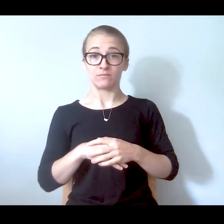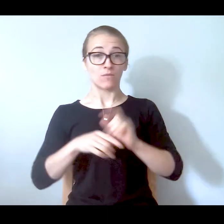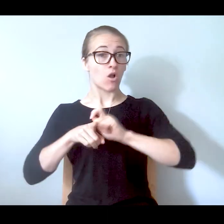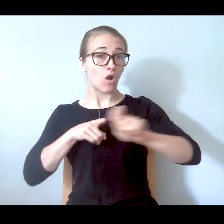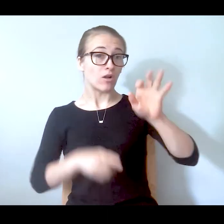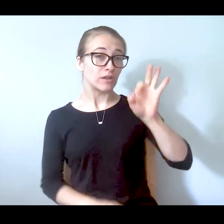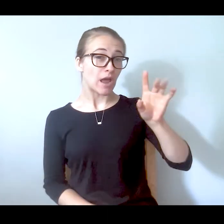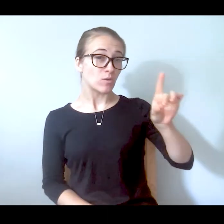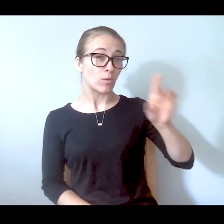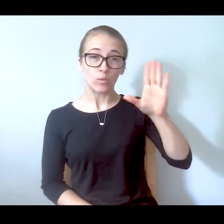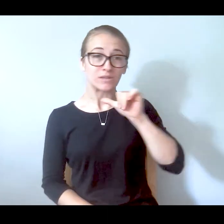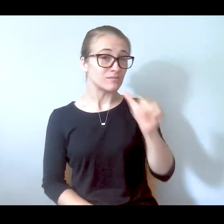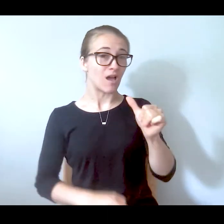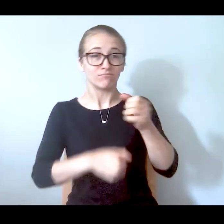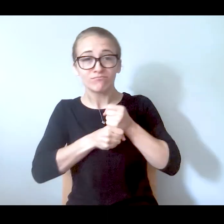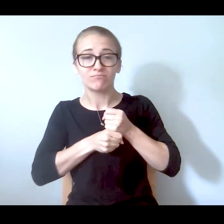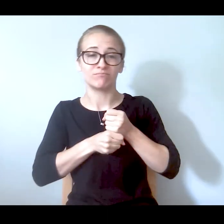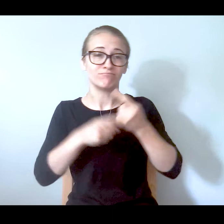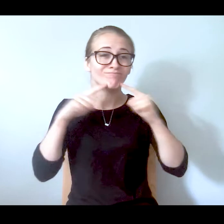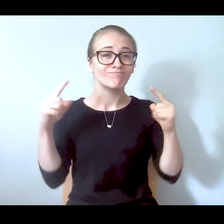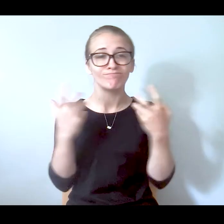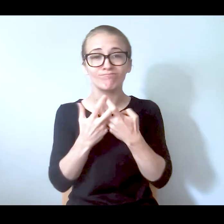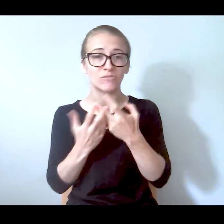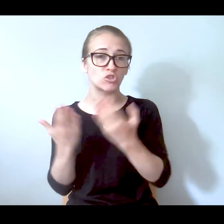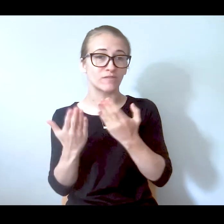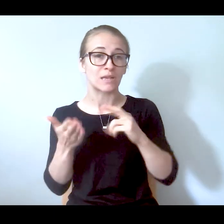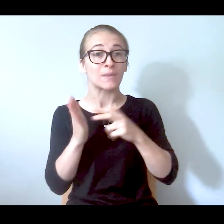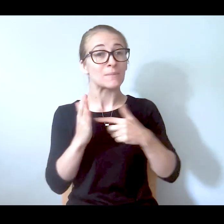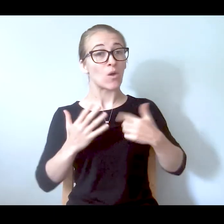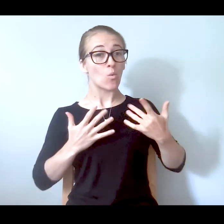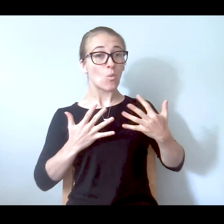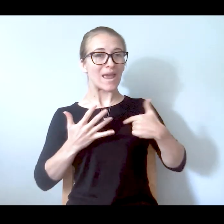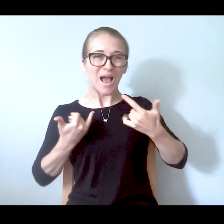So it just leaves me waiting. Until this day I'm still fighting for those services but they need to